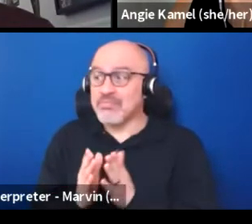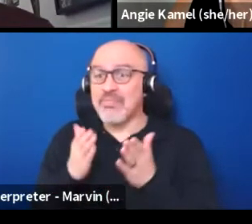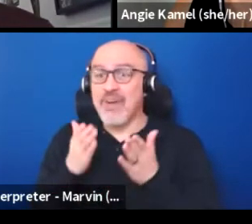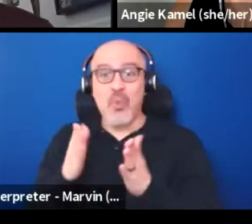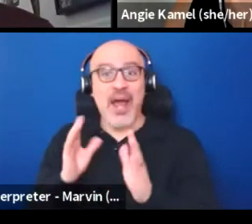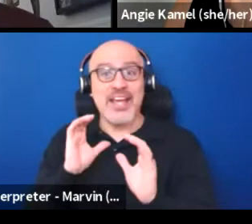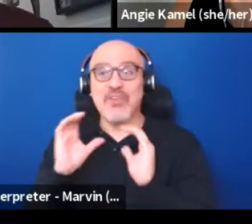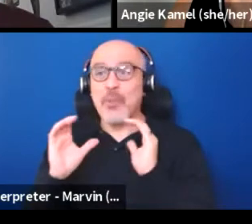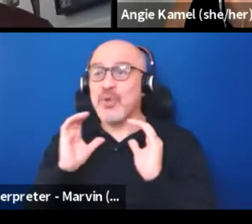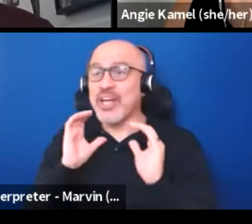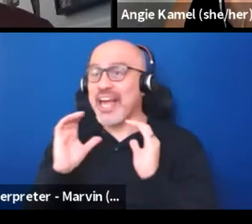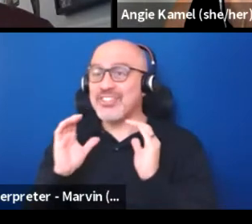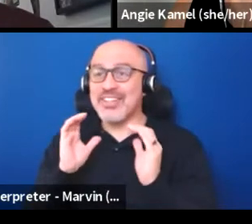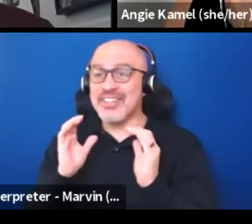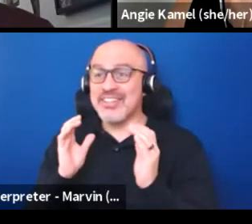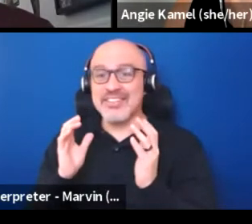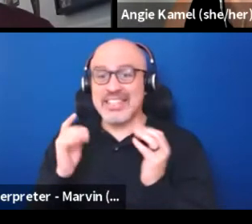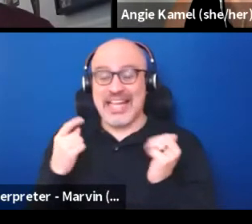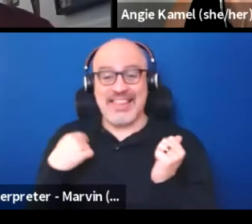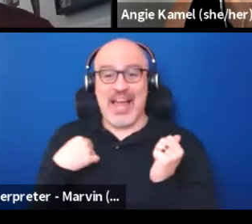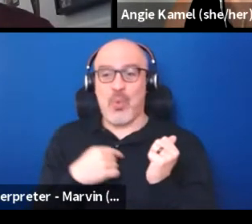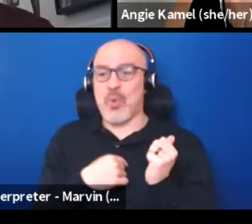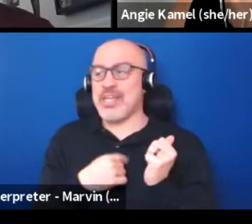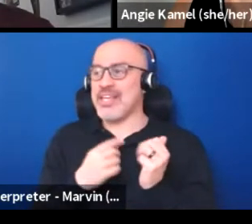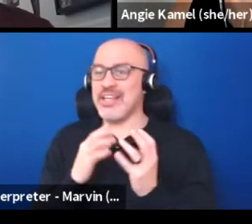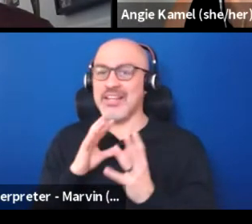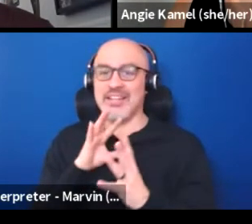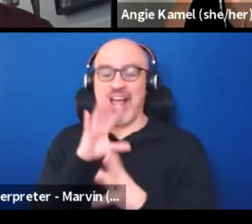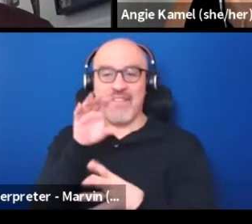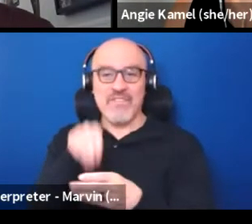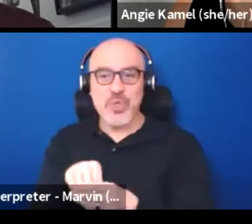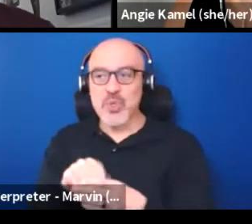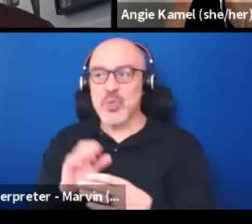that we infuse into our work, as people are saying,